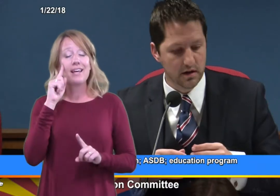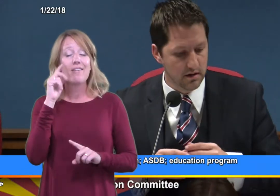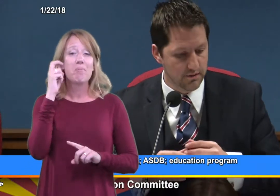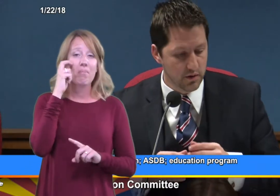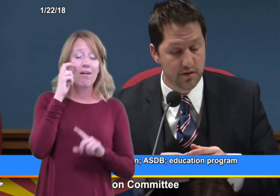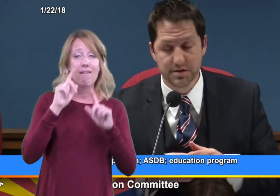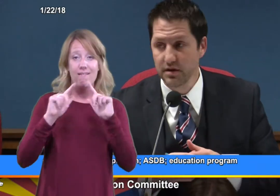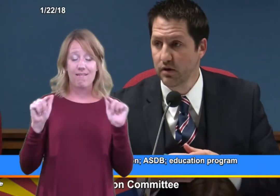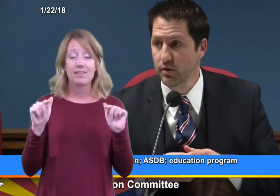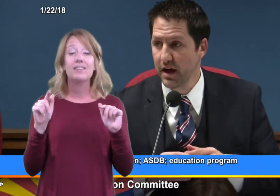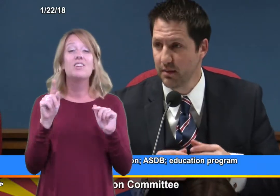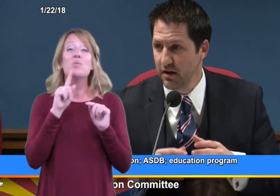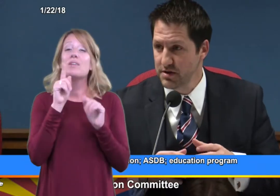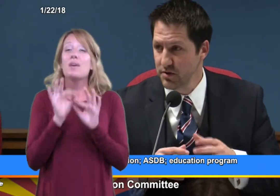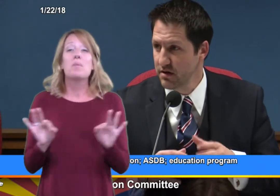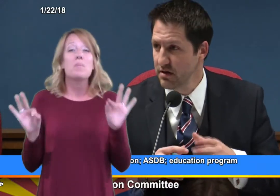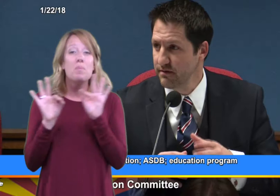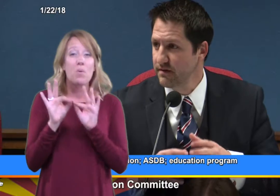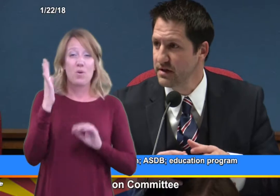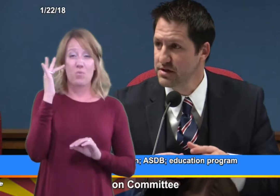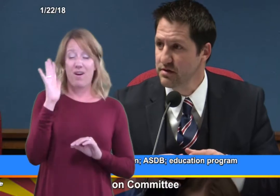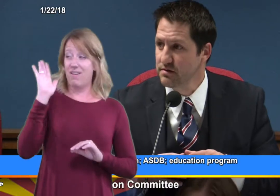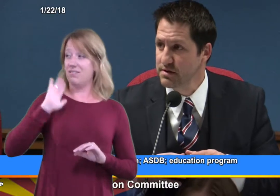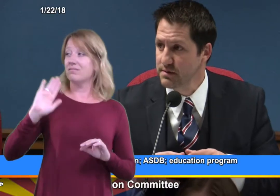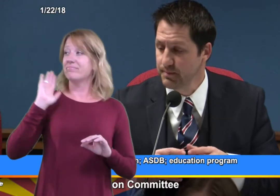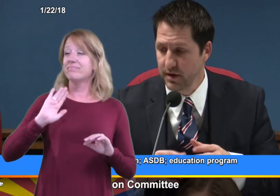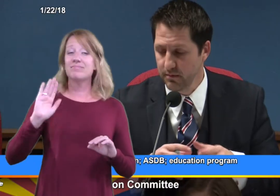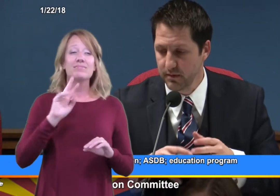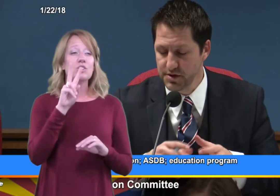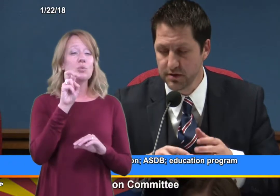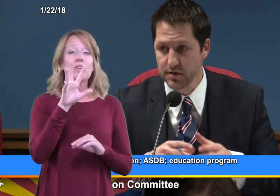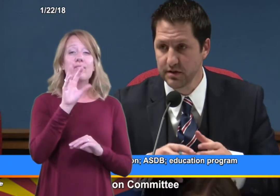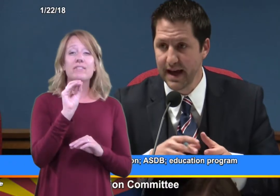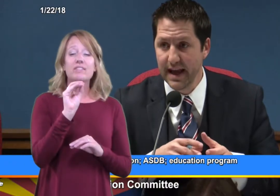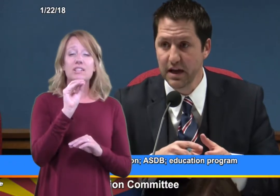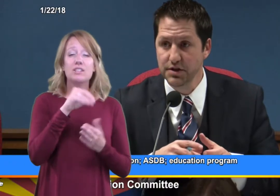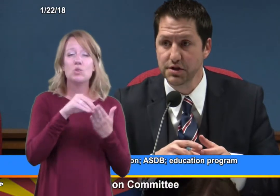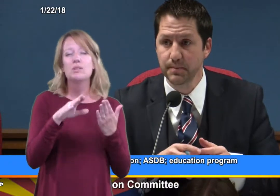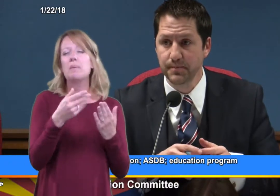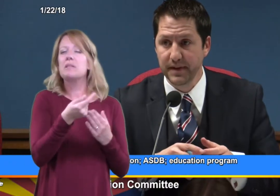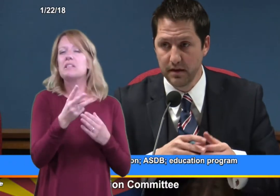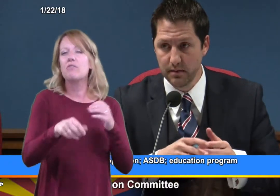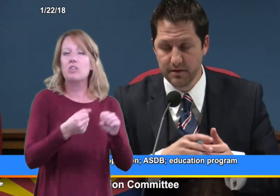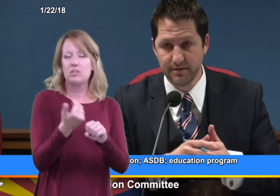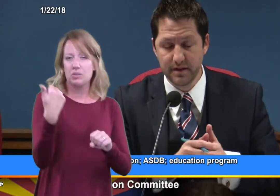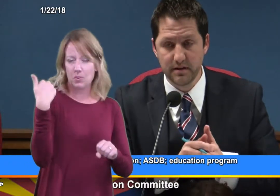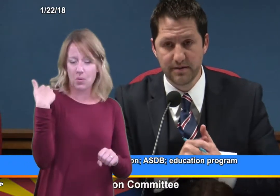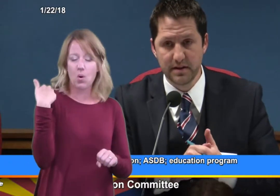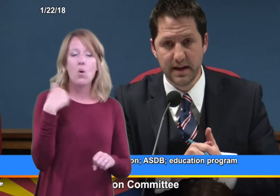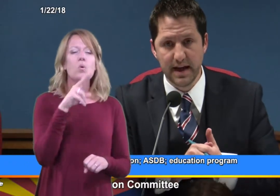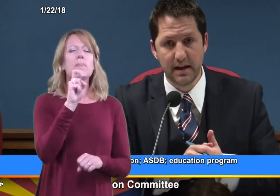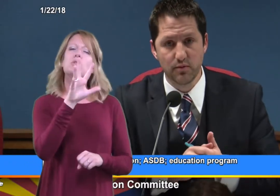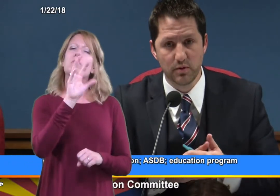a few years ago we had about 250 students, children at that age, that fit that